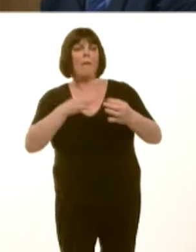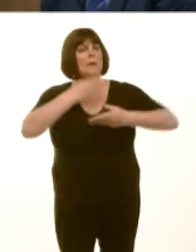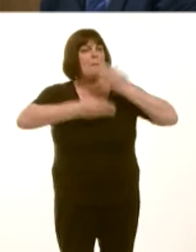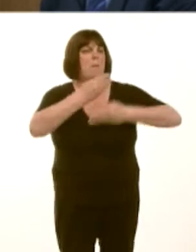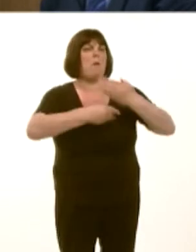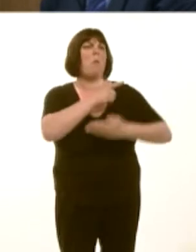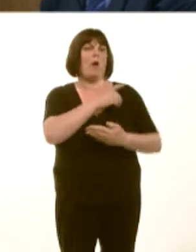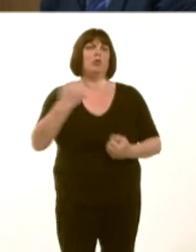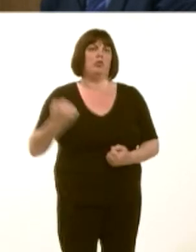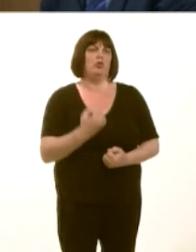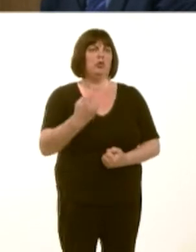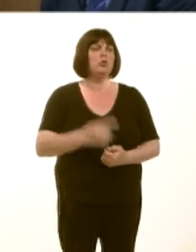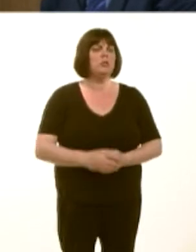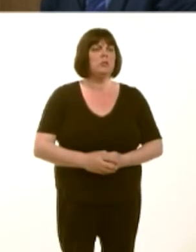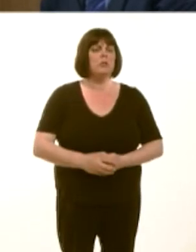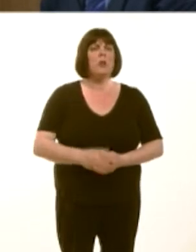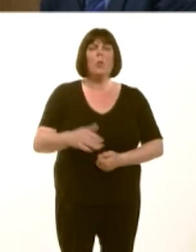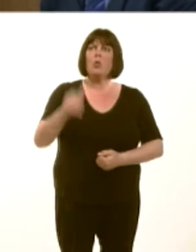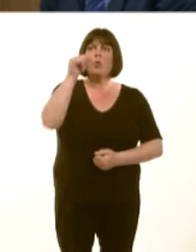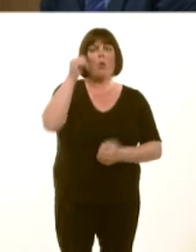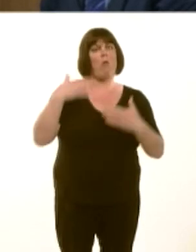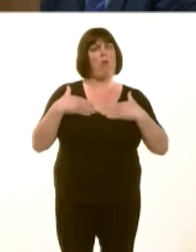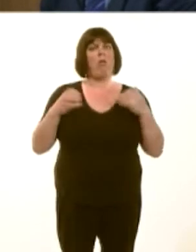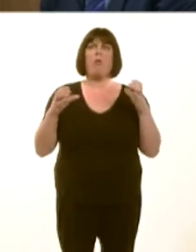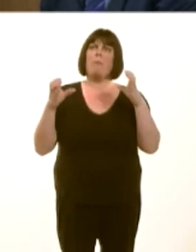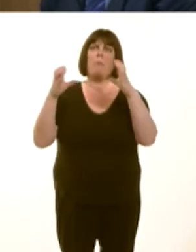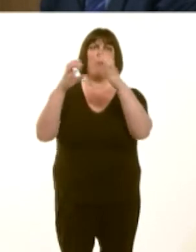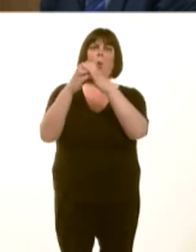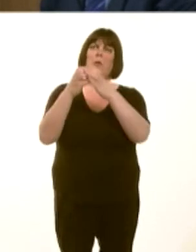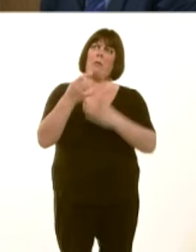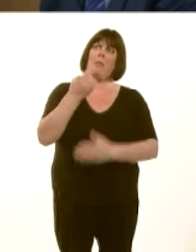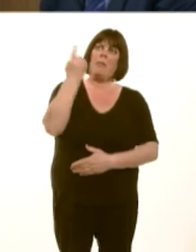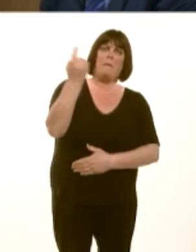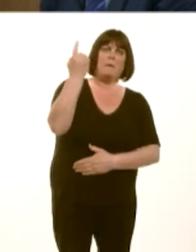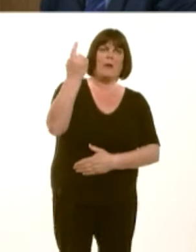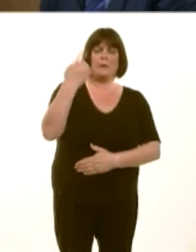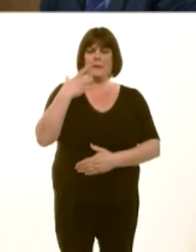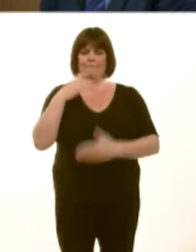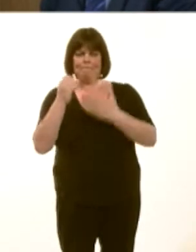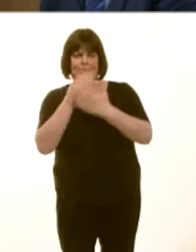We expect, of course, local health boards to ensure that they implement the recommendations,